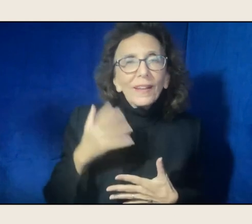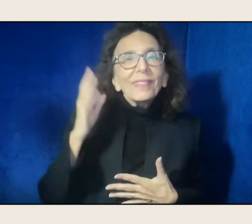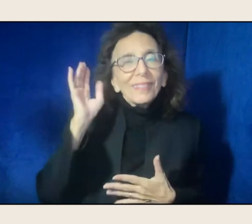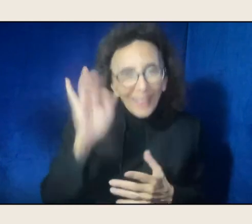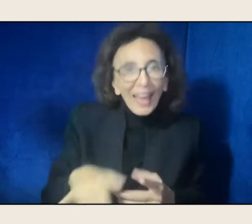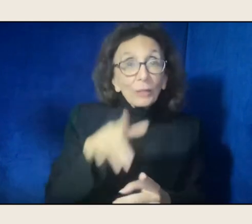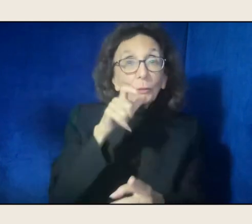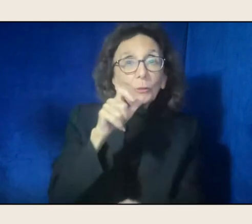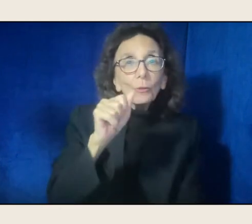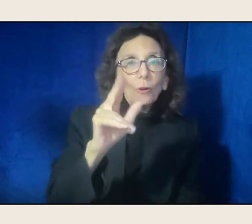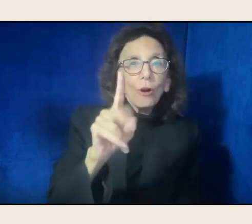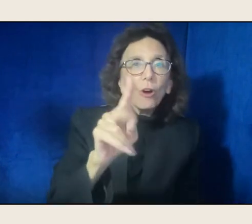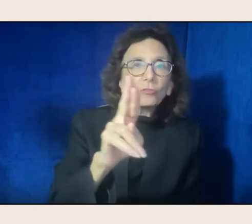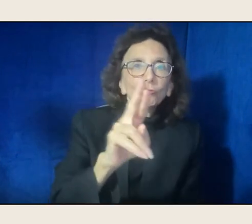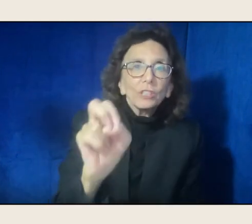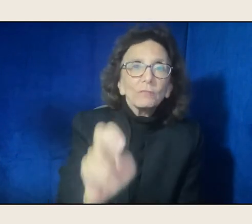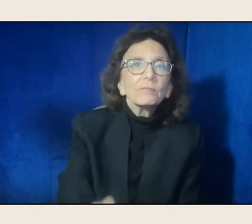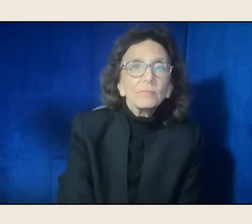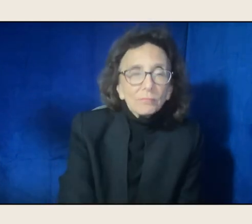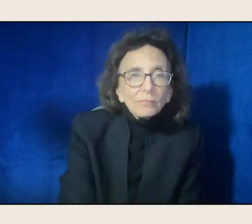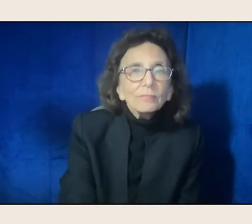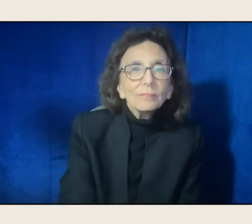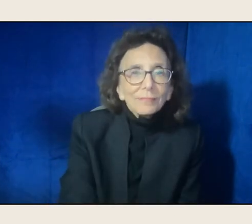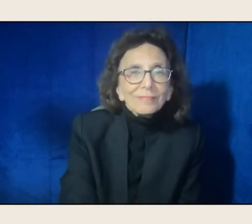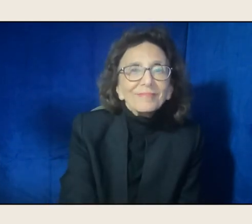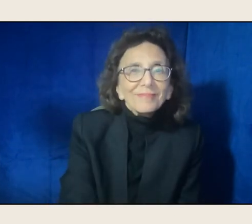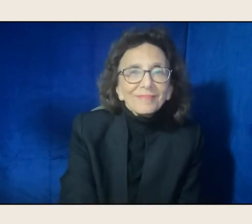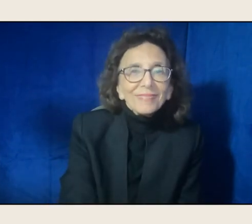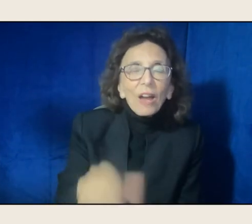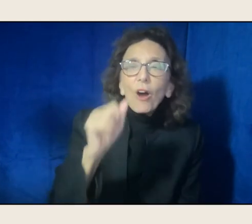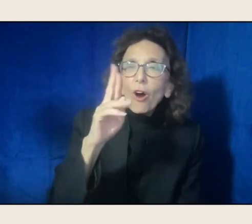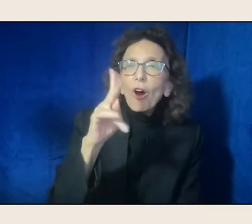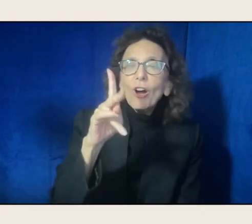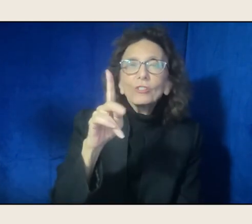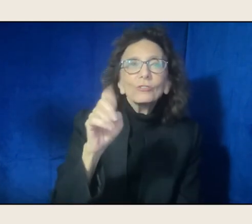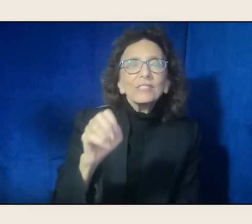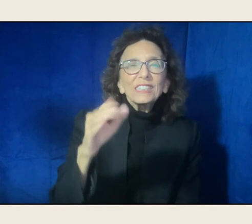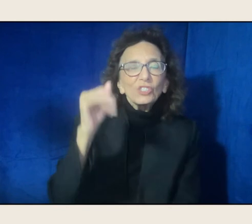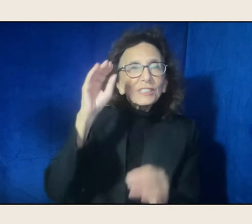Yes. That's Audre's teachings coming in there. And the willingness to,